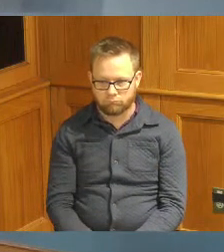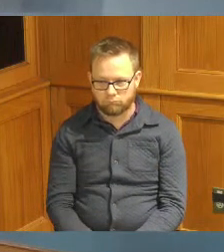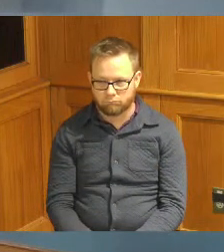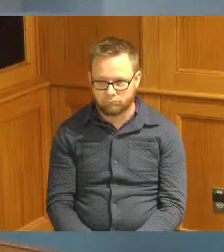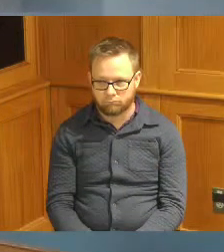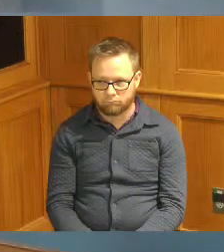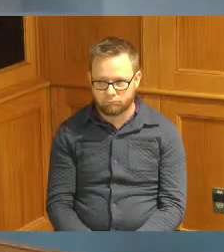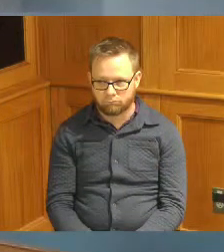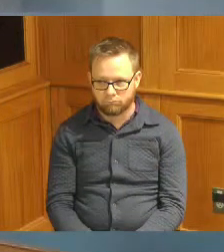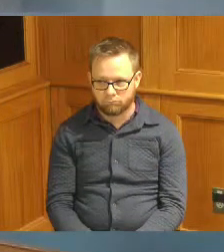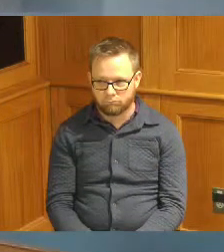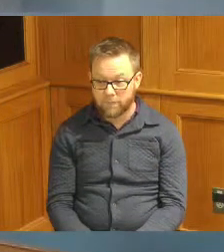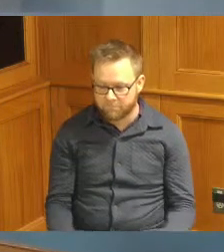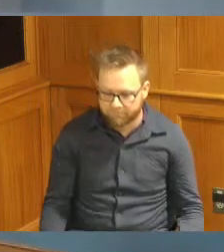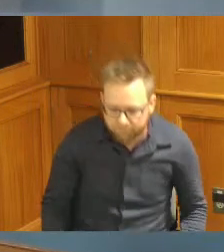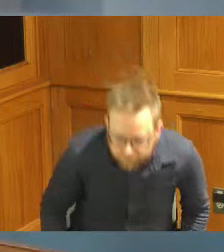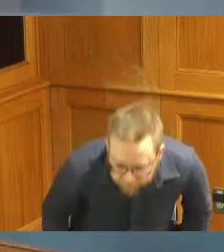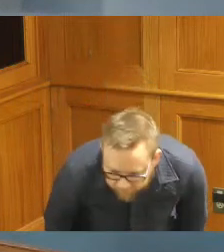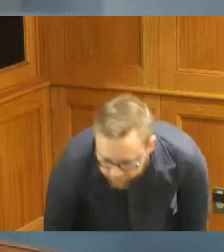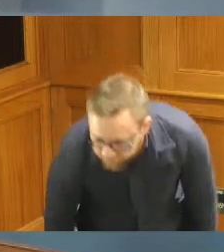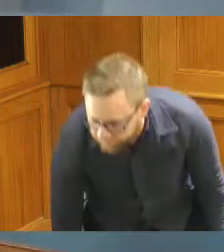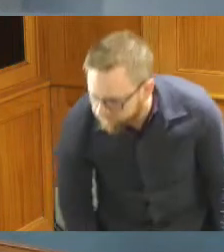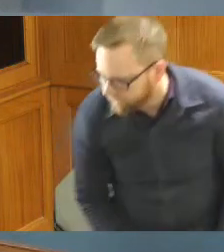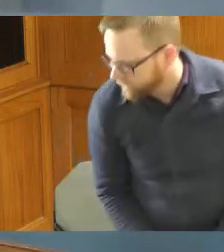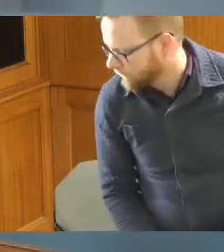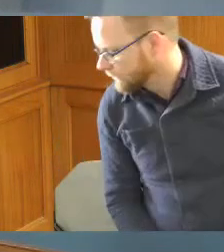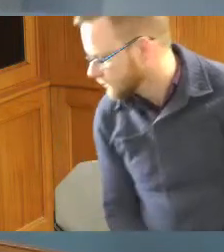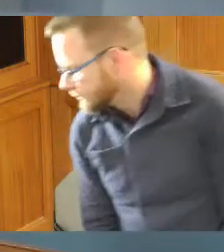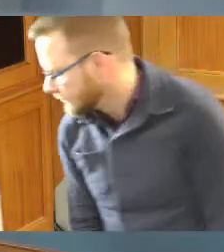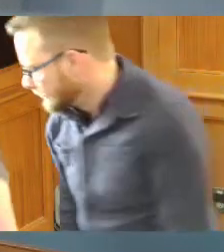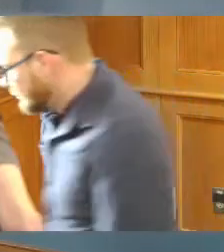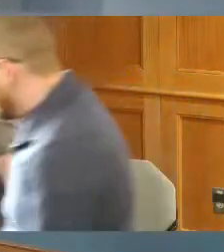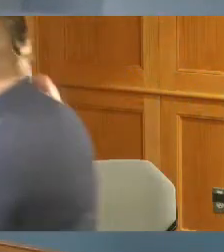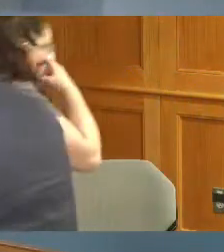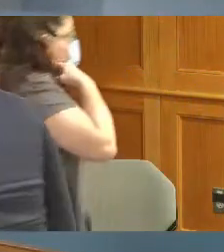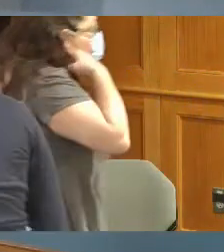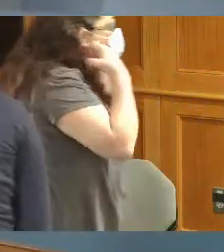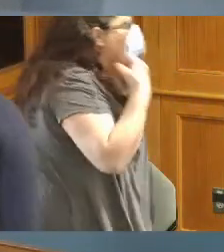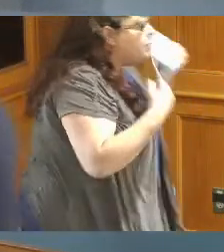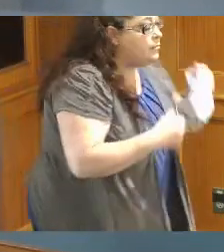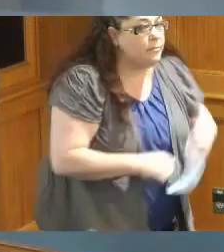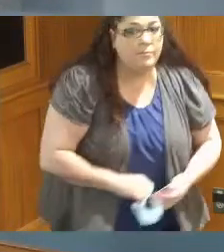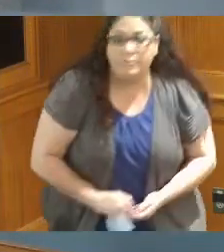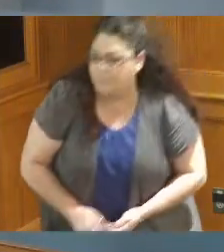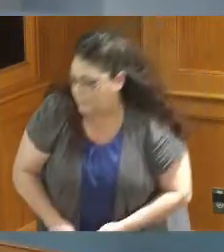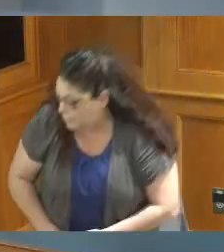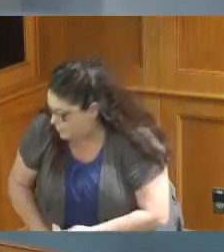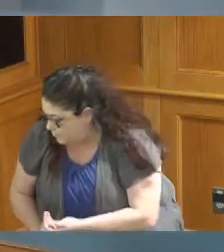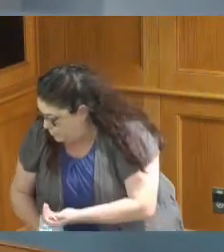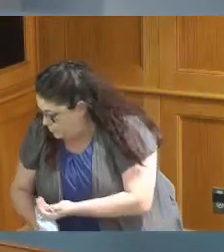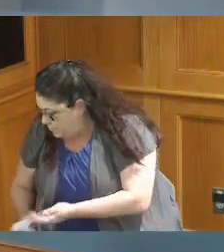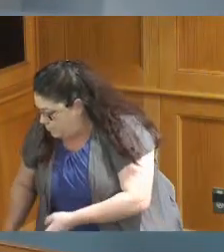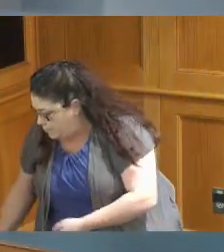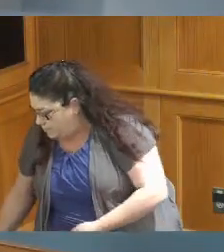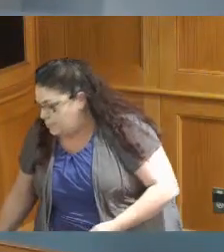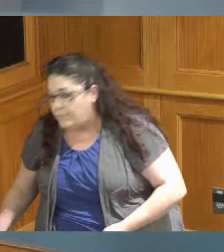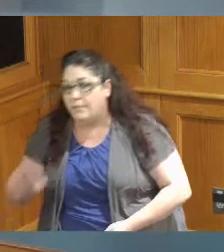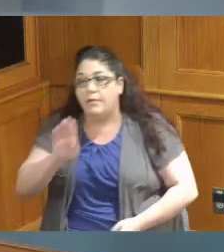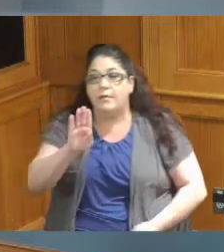Commissioners thank you by leave number three four five and six deals with appointments by this board